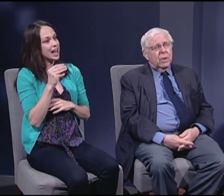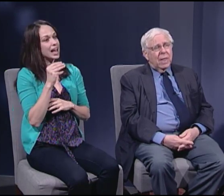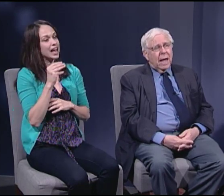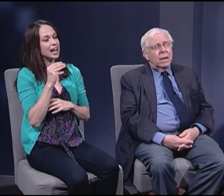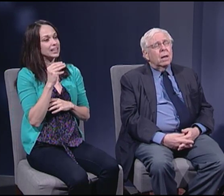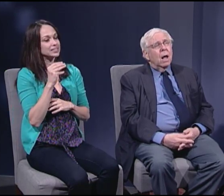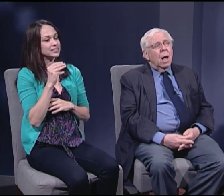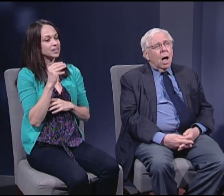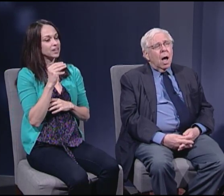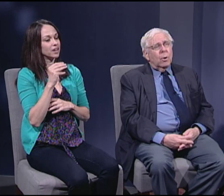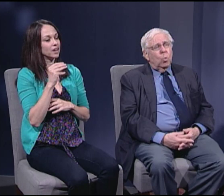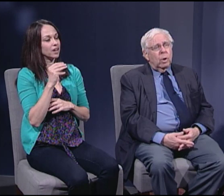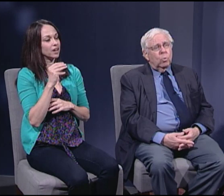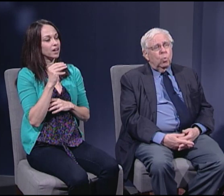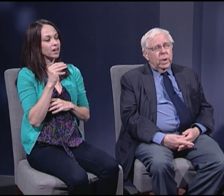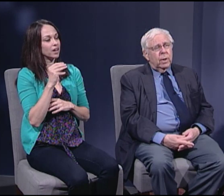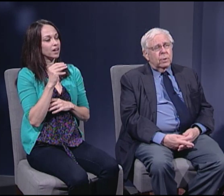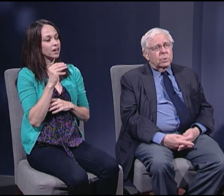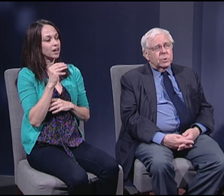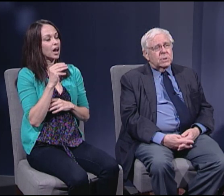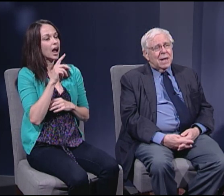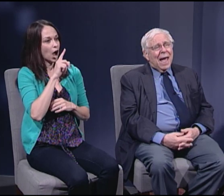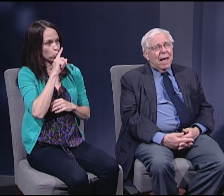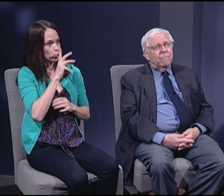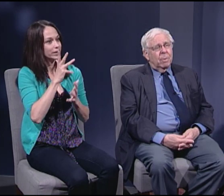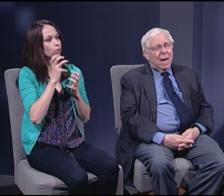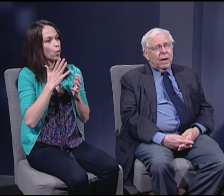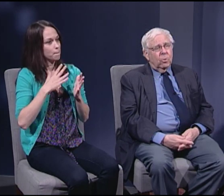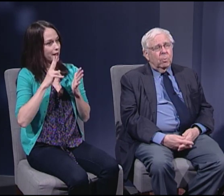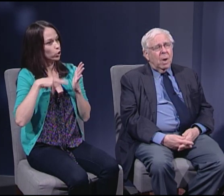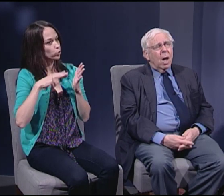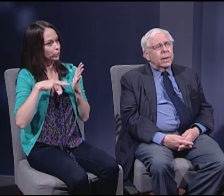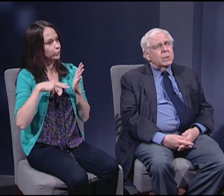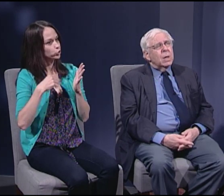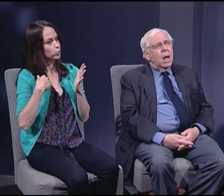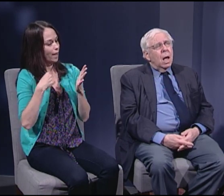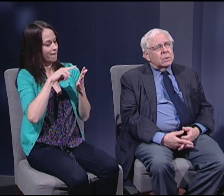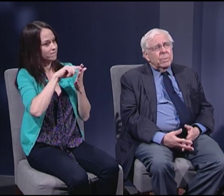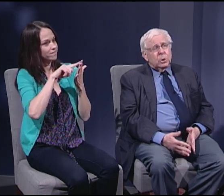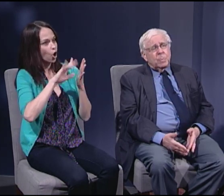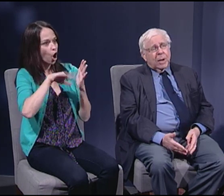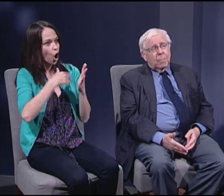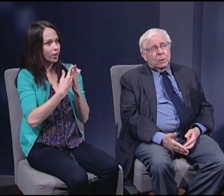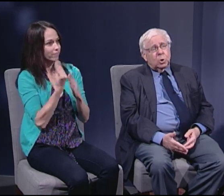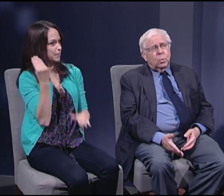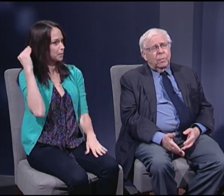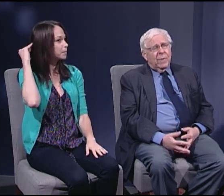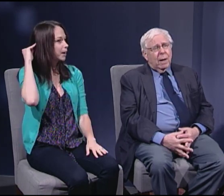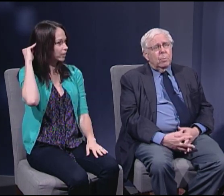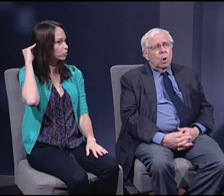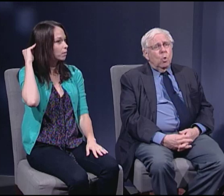that I want readers to have in the back of their mind. Let me just pick up on two of them.